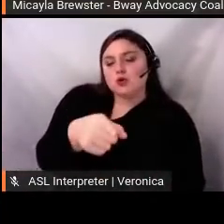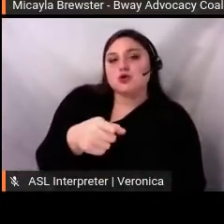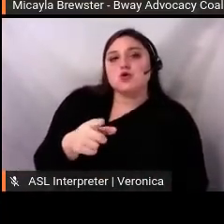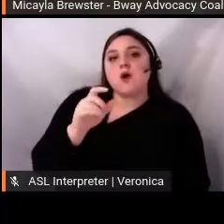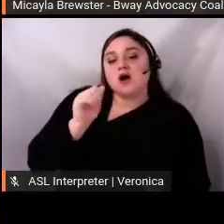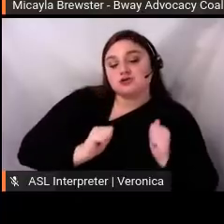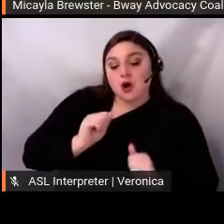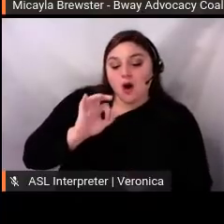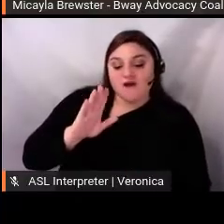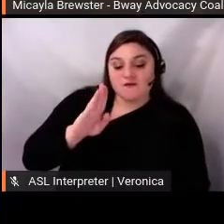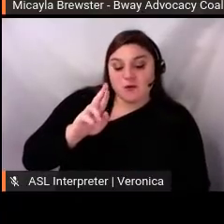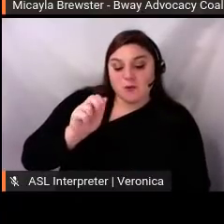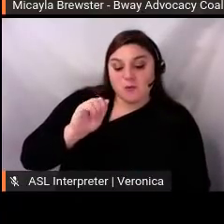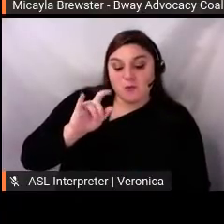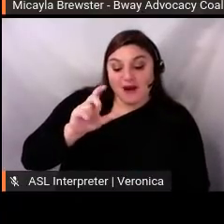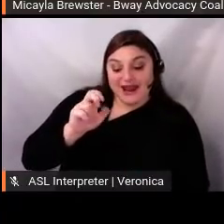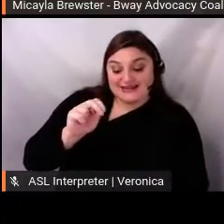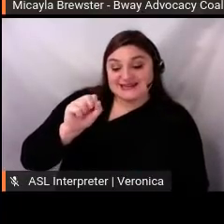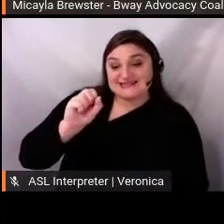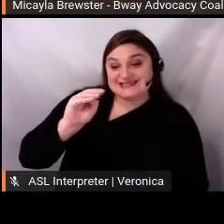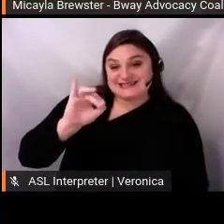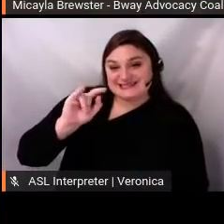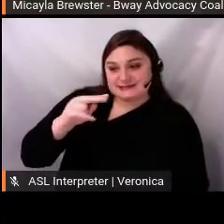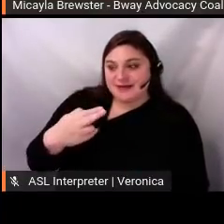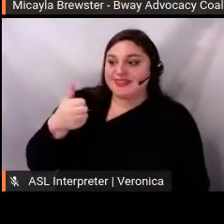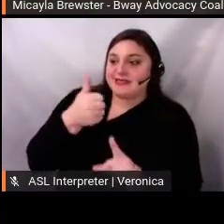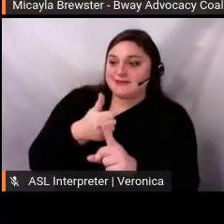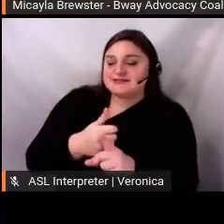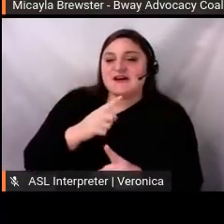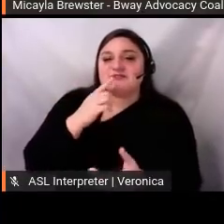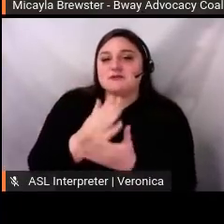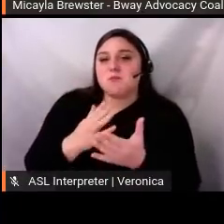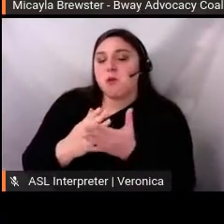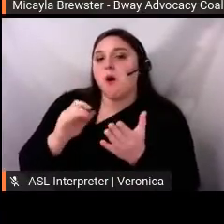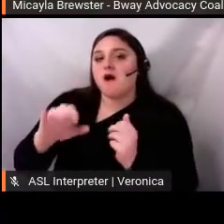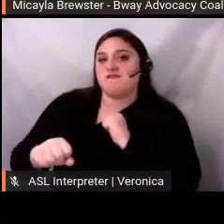of Broadway Advocacy Coalition. And this was his introduction at the